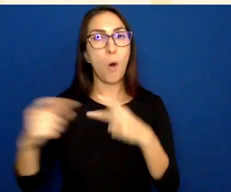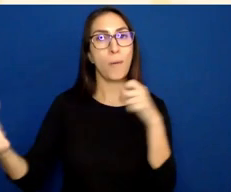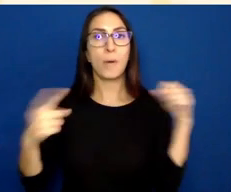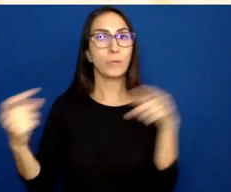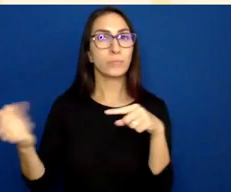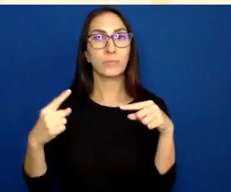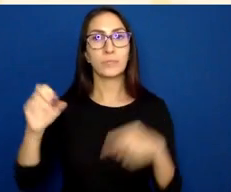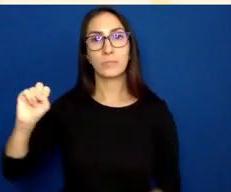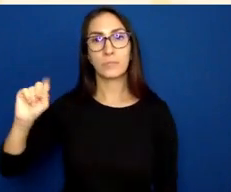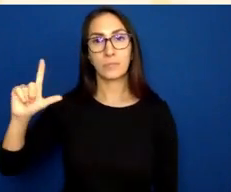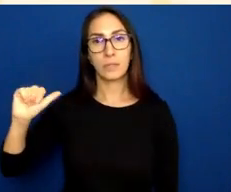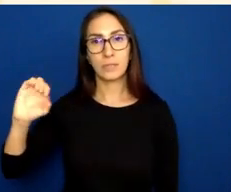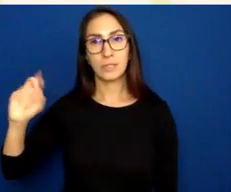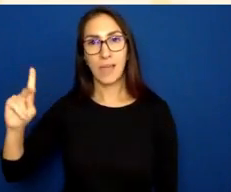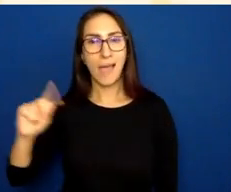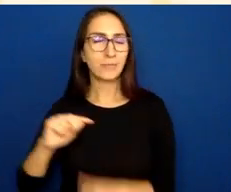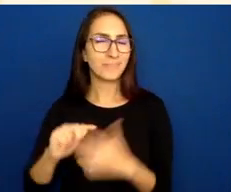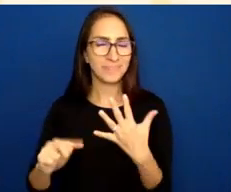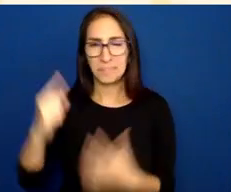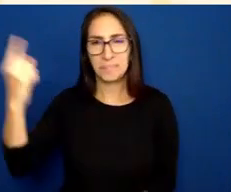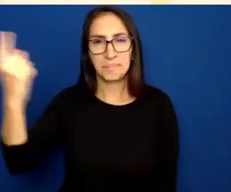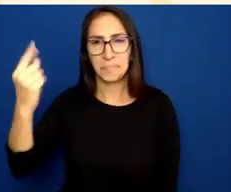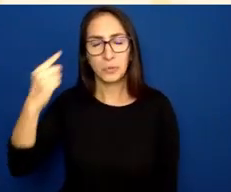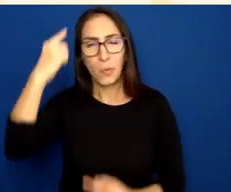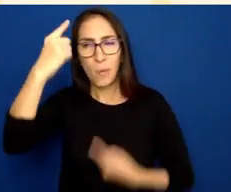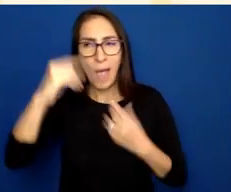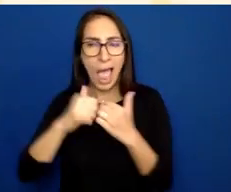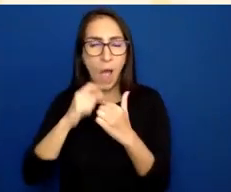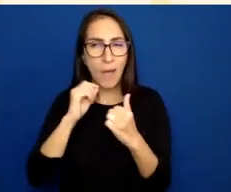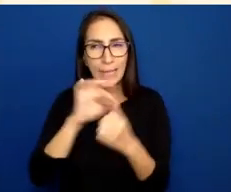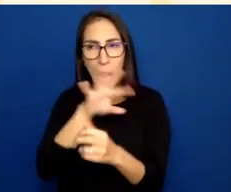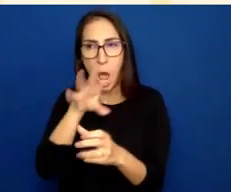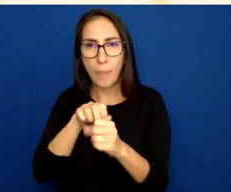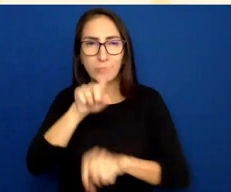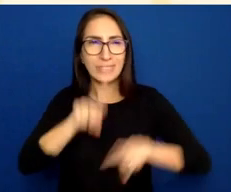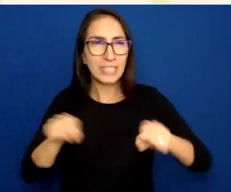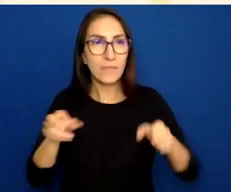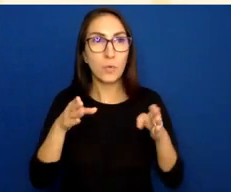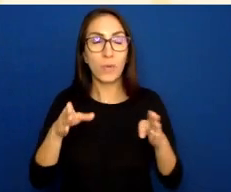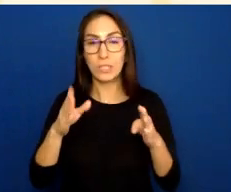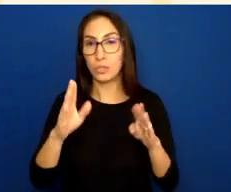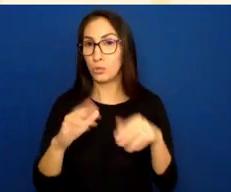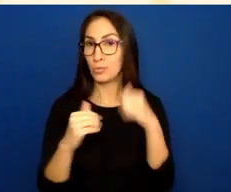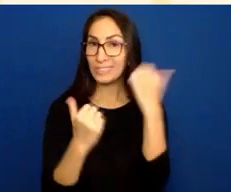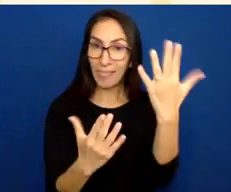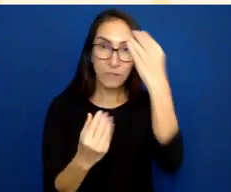So think about how you can use different ways to deliver information and also to check understanding.